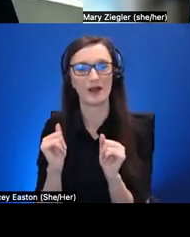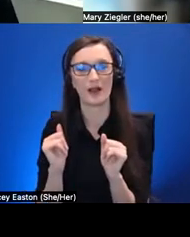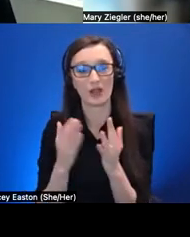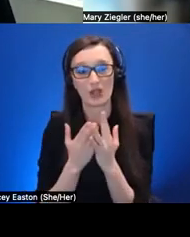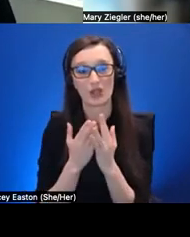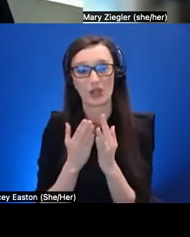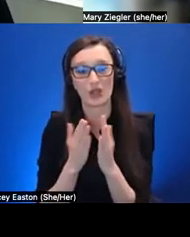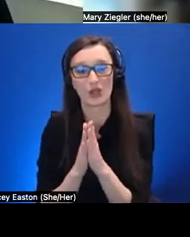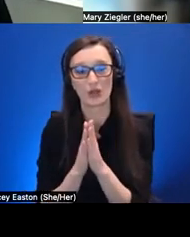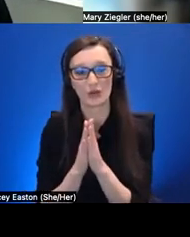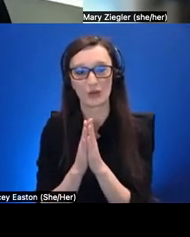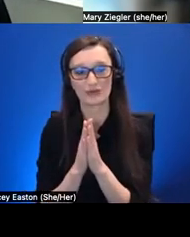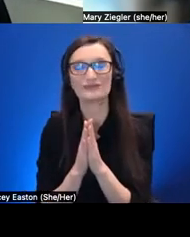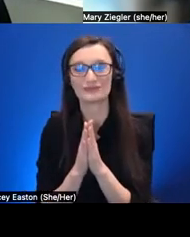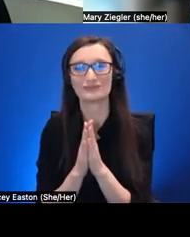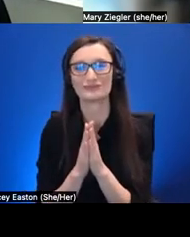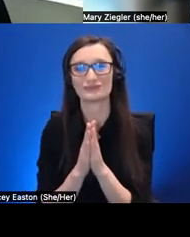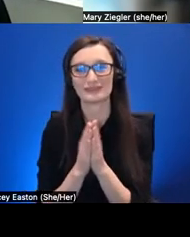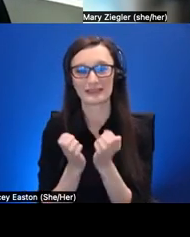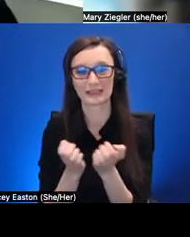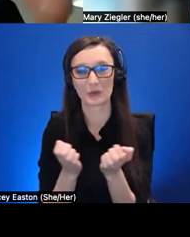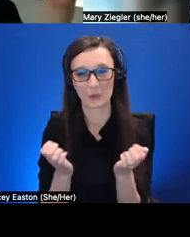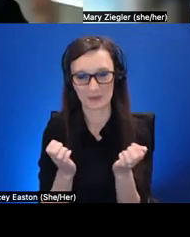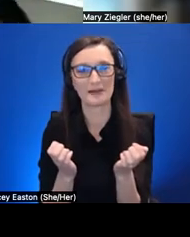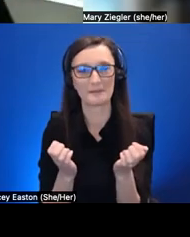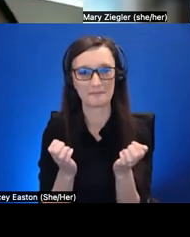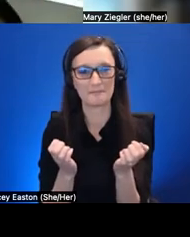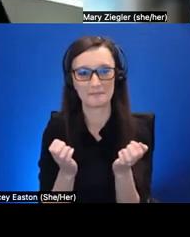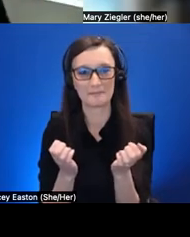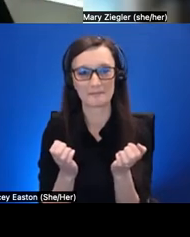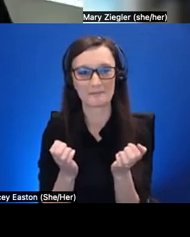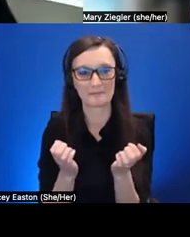devices are obviously popular but um even in and over the last few years i'm teaching arv of course